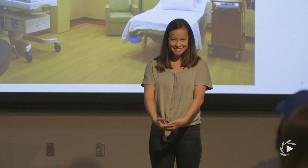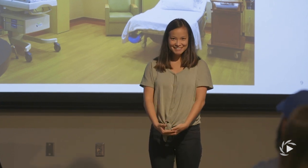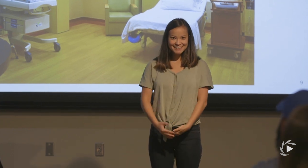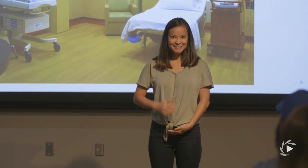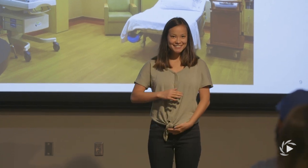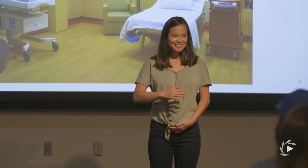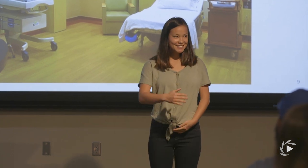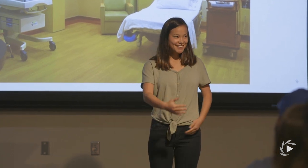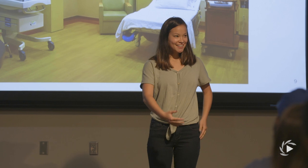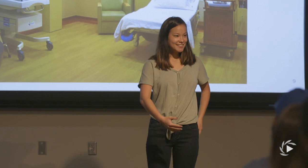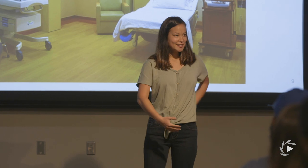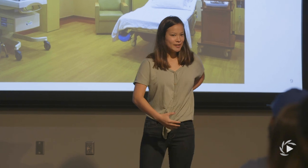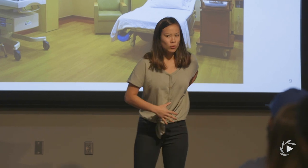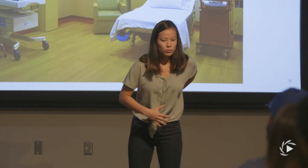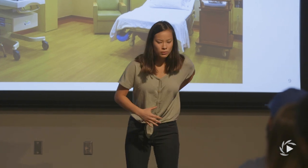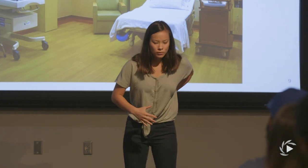(wood creaking)